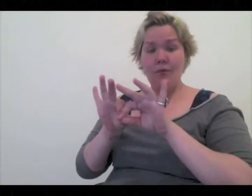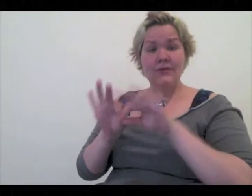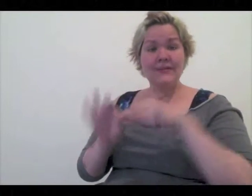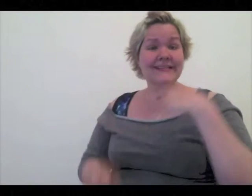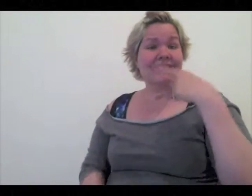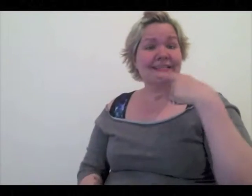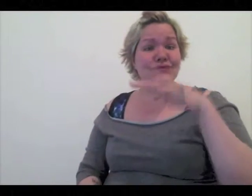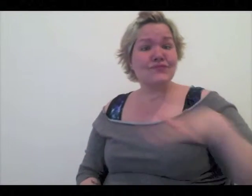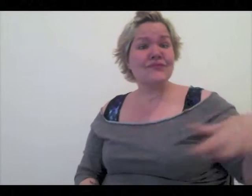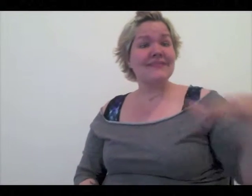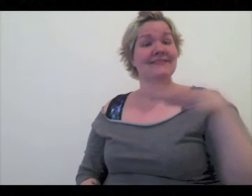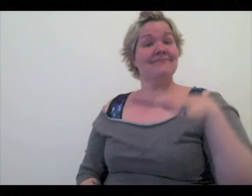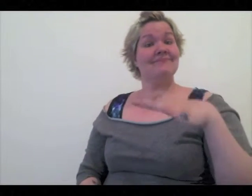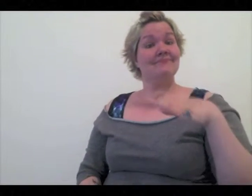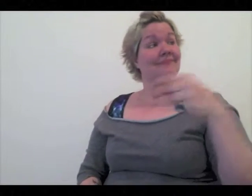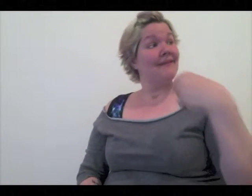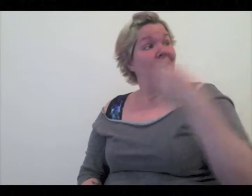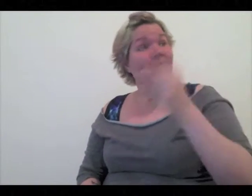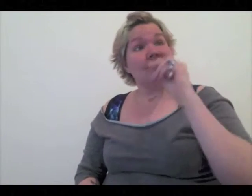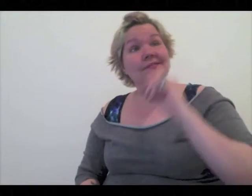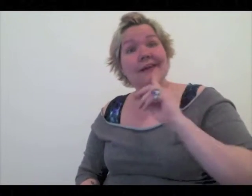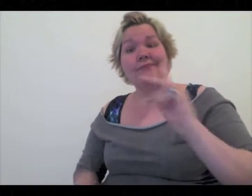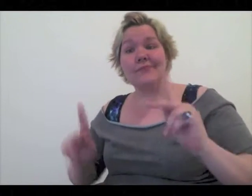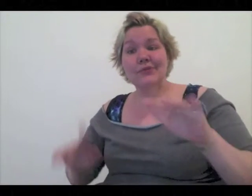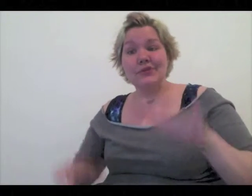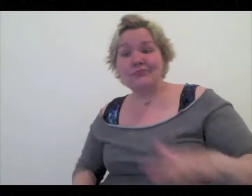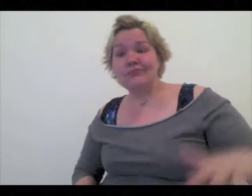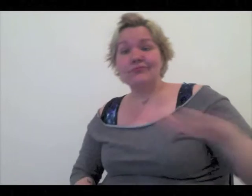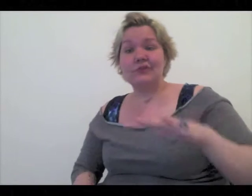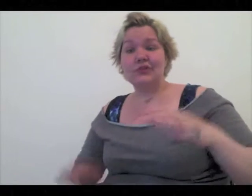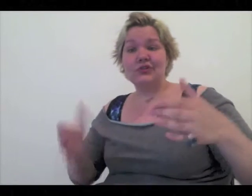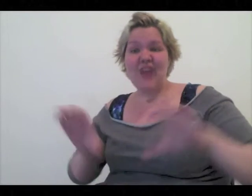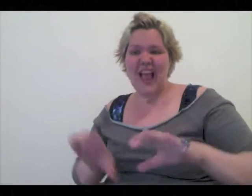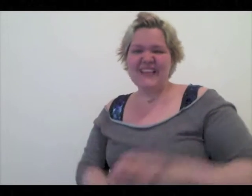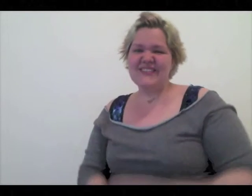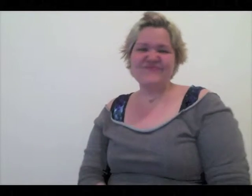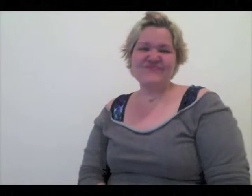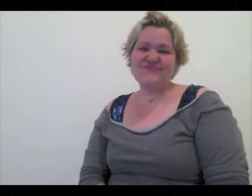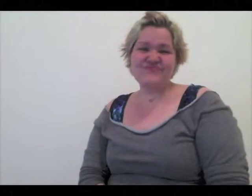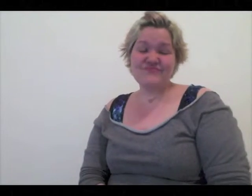Hearing people don’t give us enough chances.